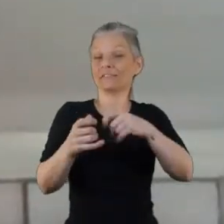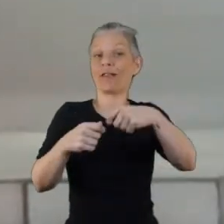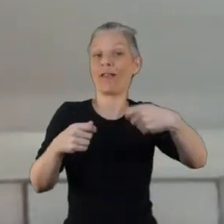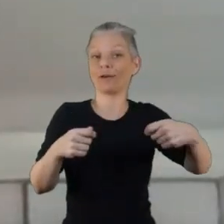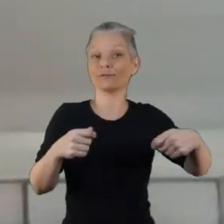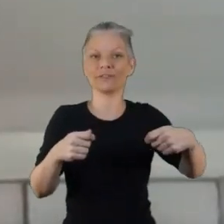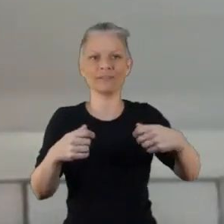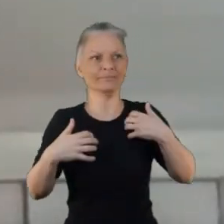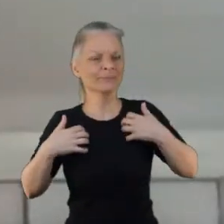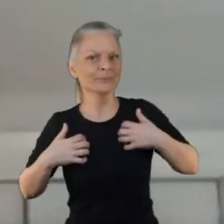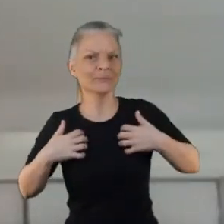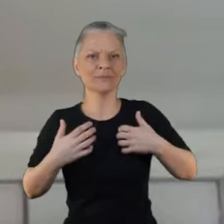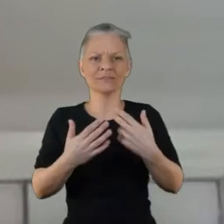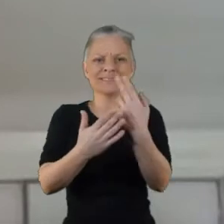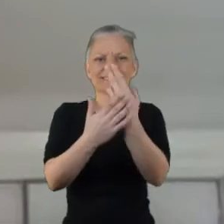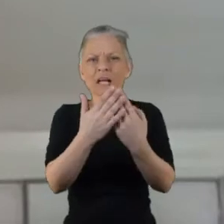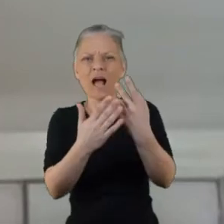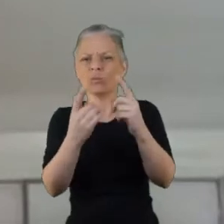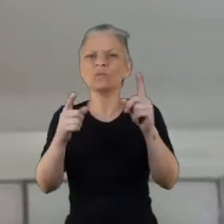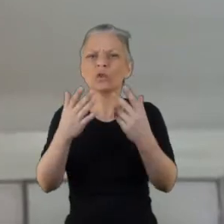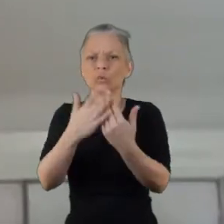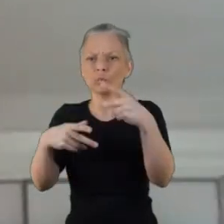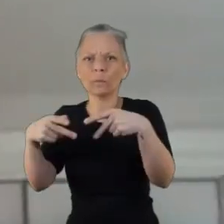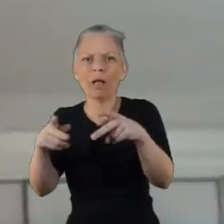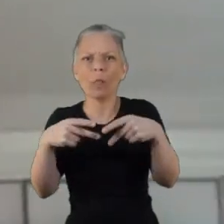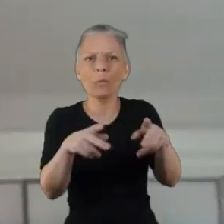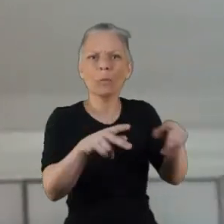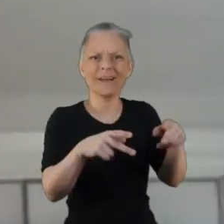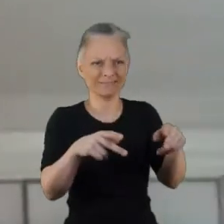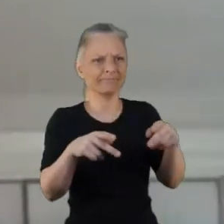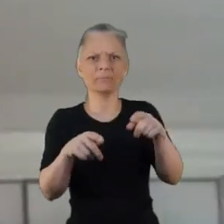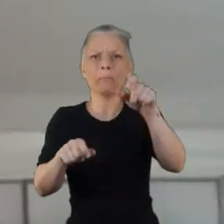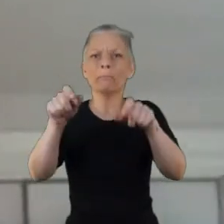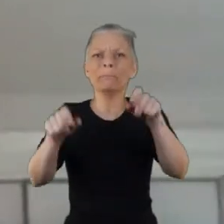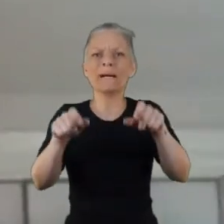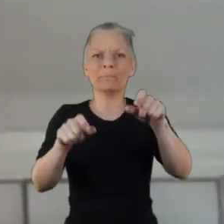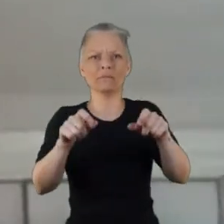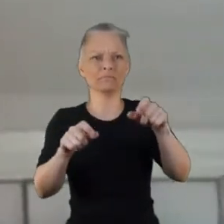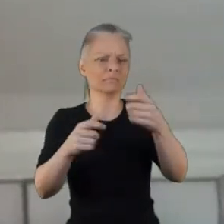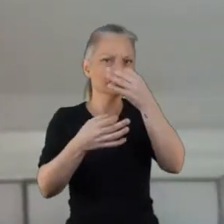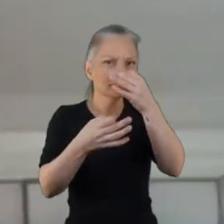might attract a diagnosis of personality disorder and we had a an older pathway and we were